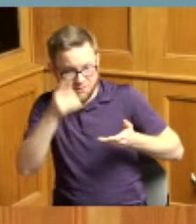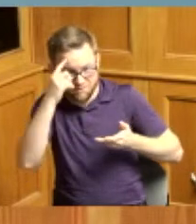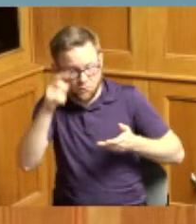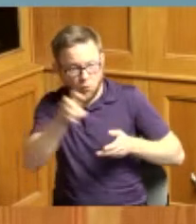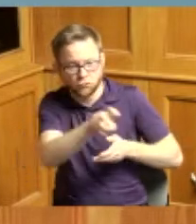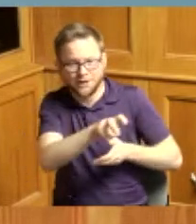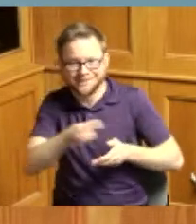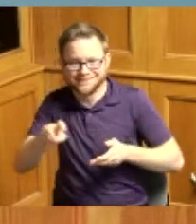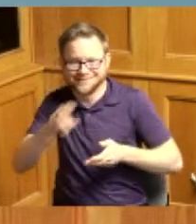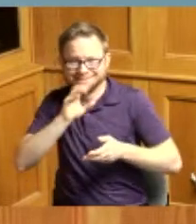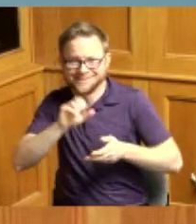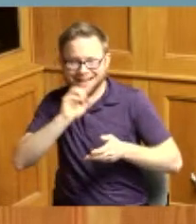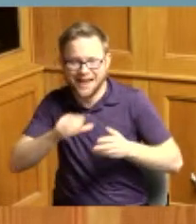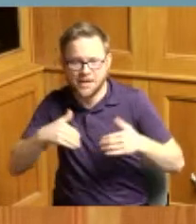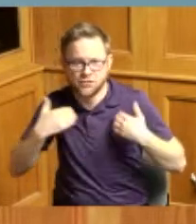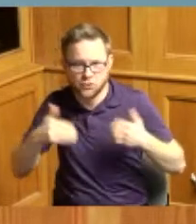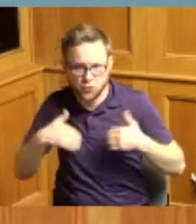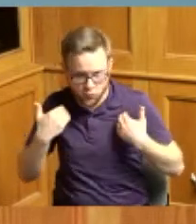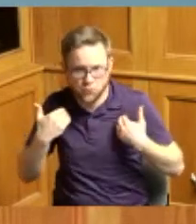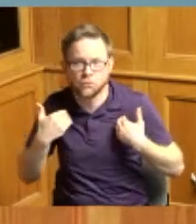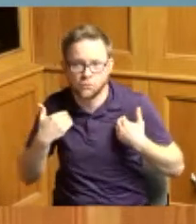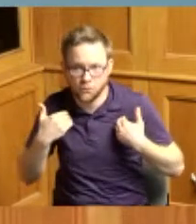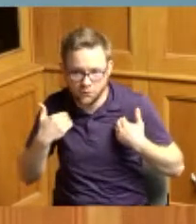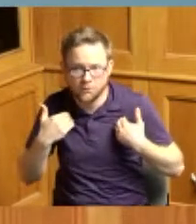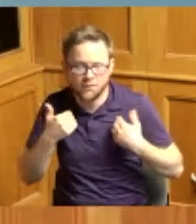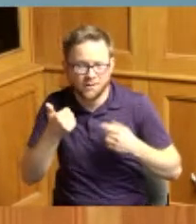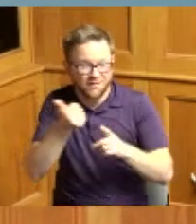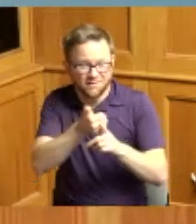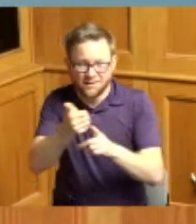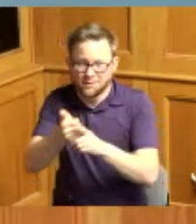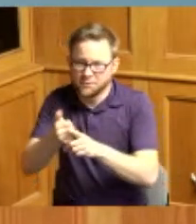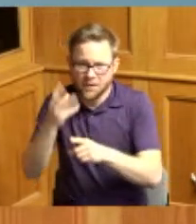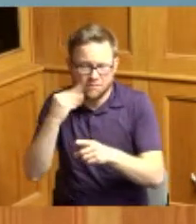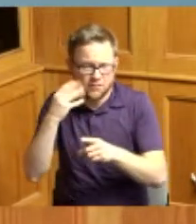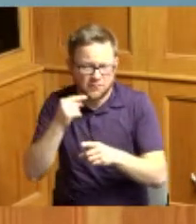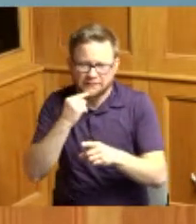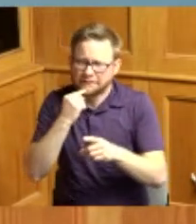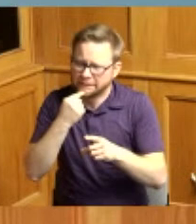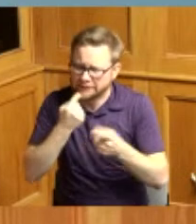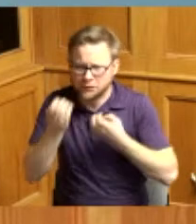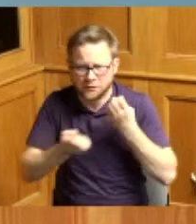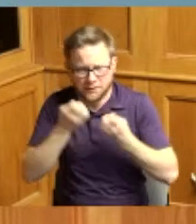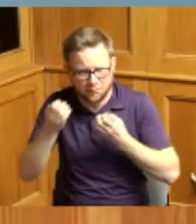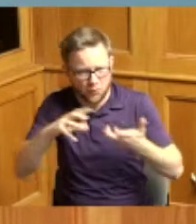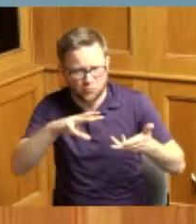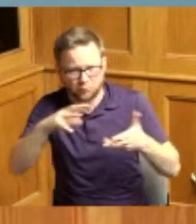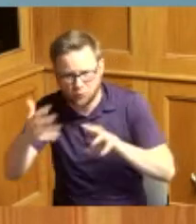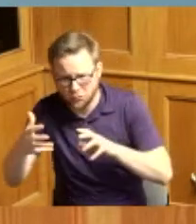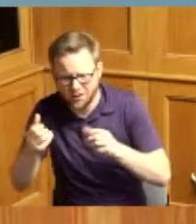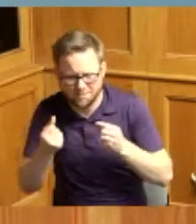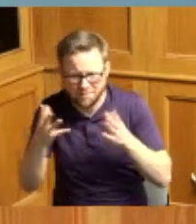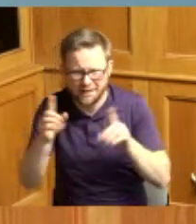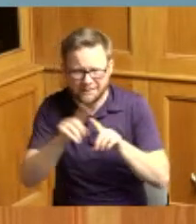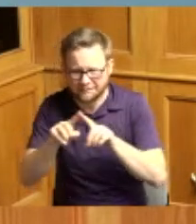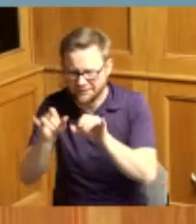youth and young adults with serious emotional disturbance and multi-system needs this program